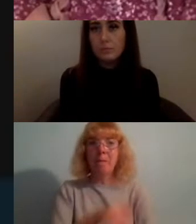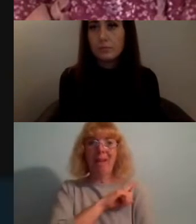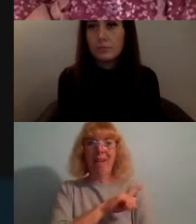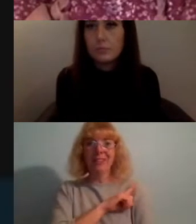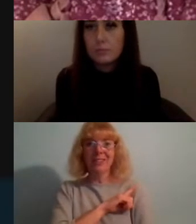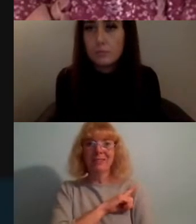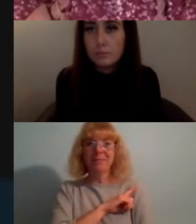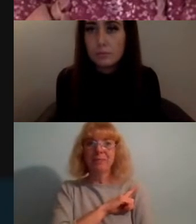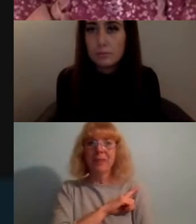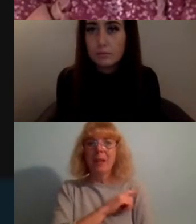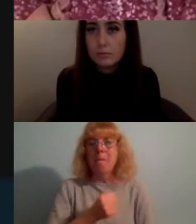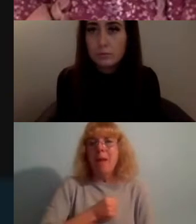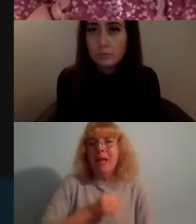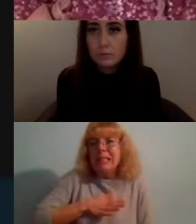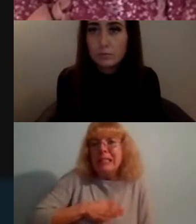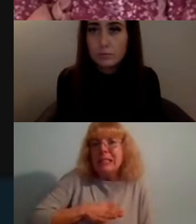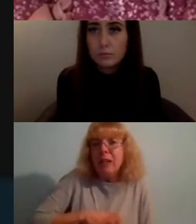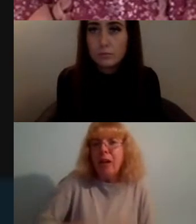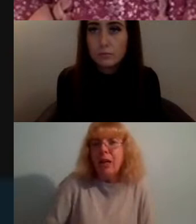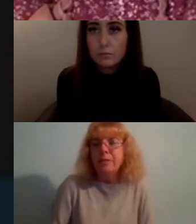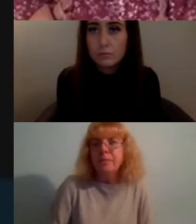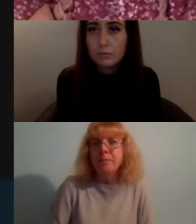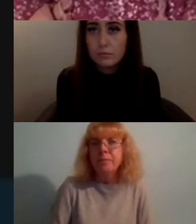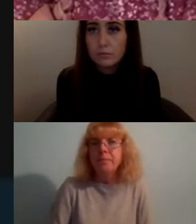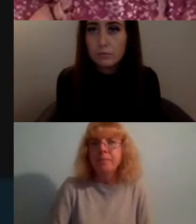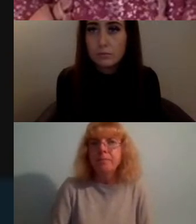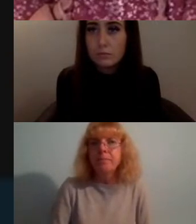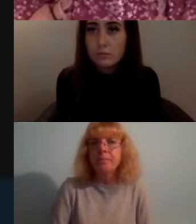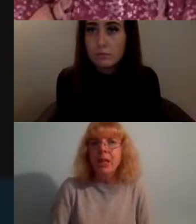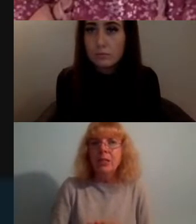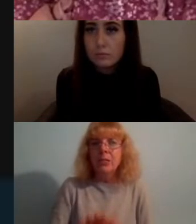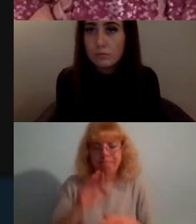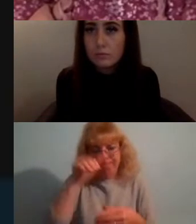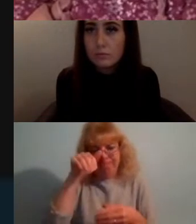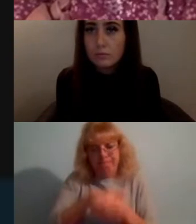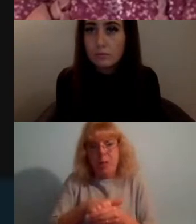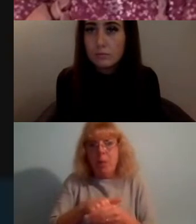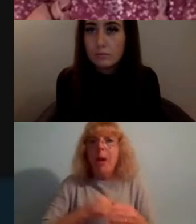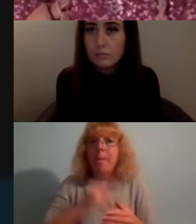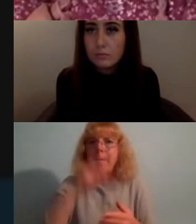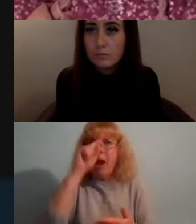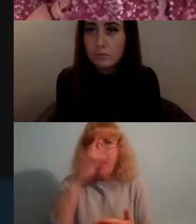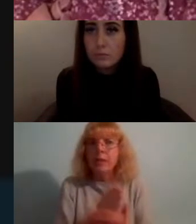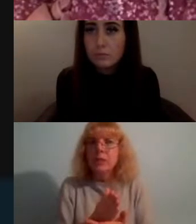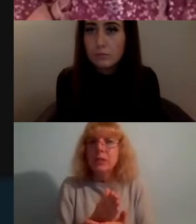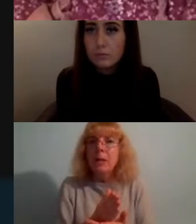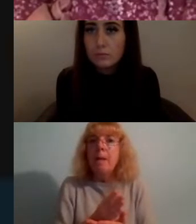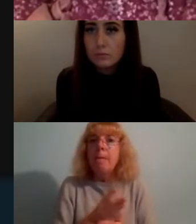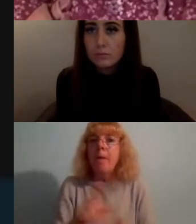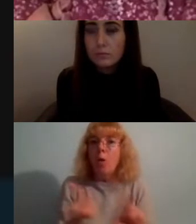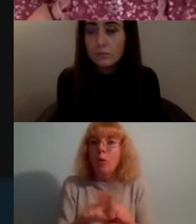my desire to kind of embody my beliefs but also because I think that this is a cause which has